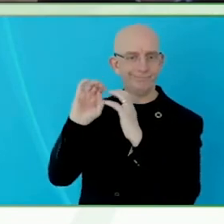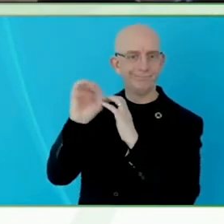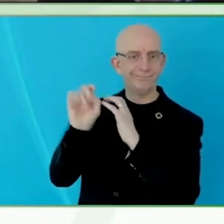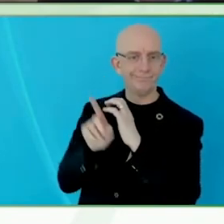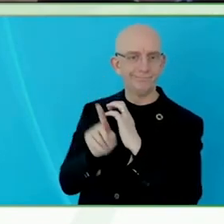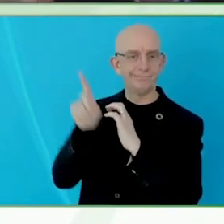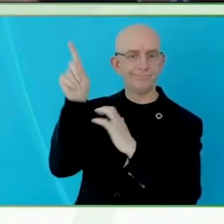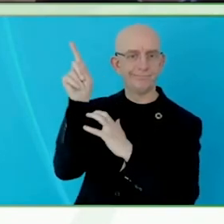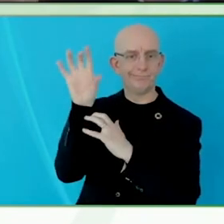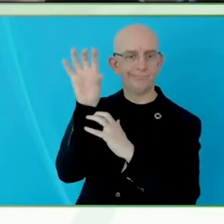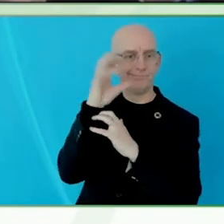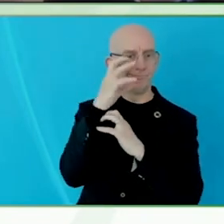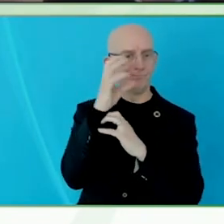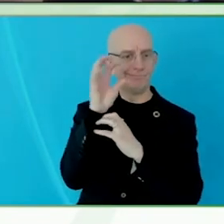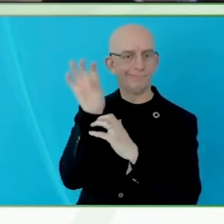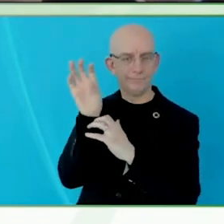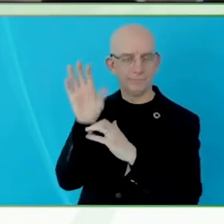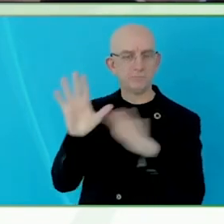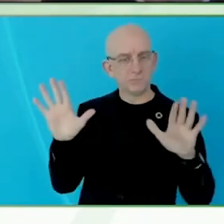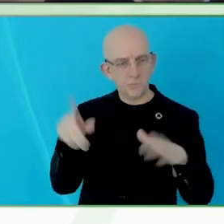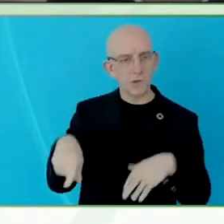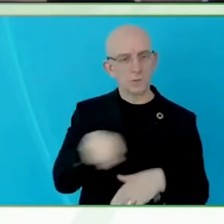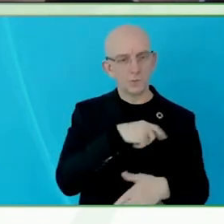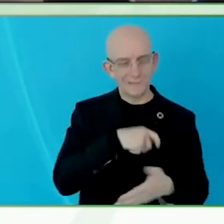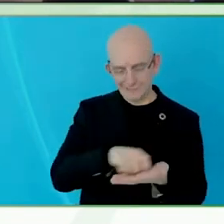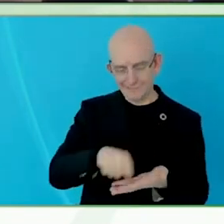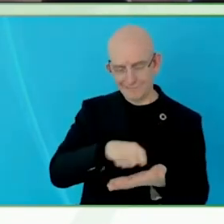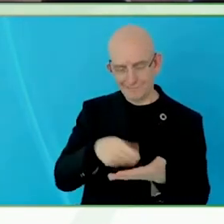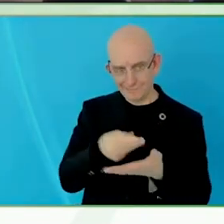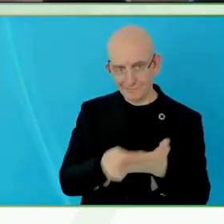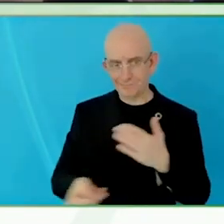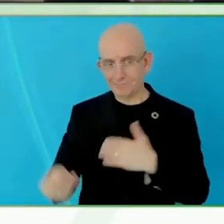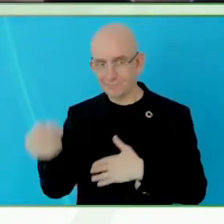been in use, but not fully, to use those facilities in order to